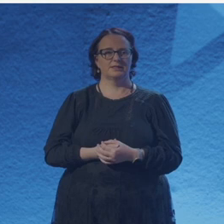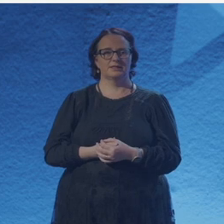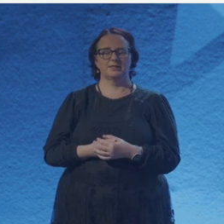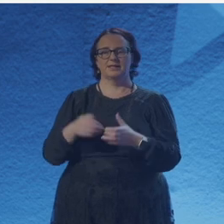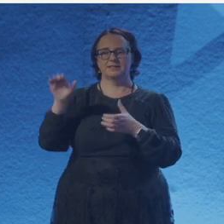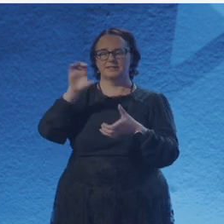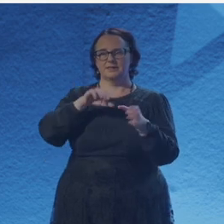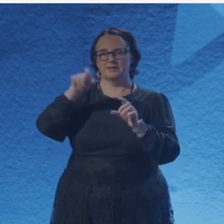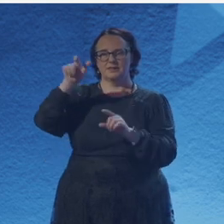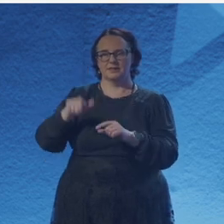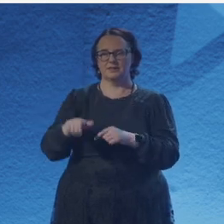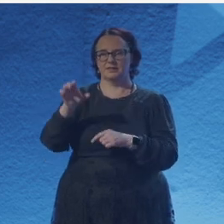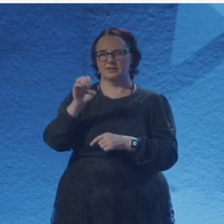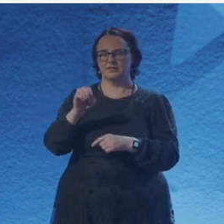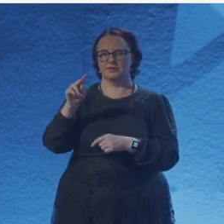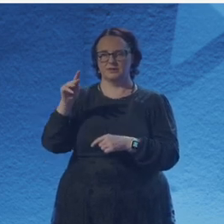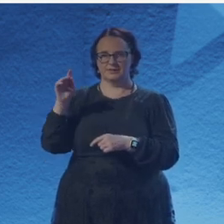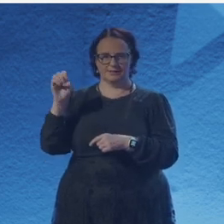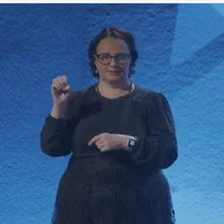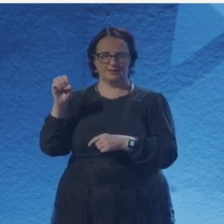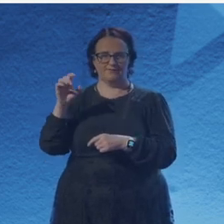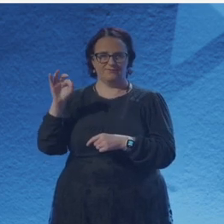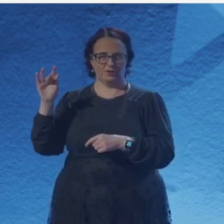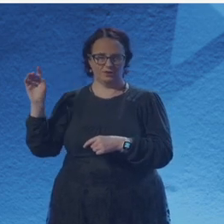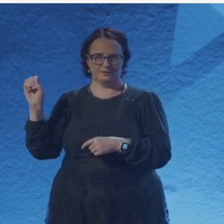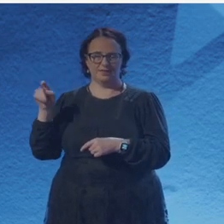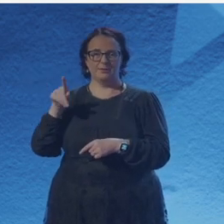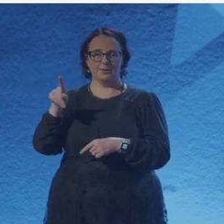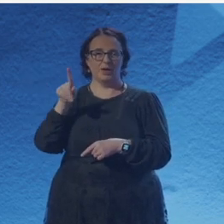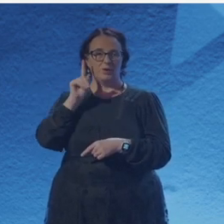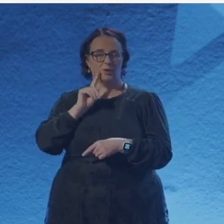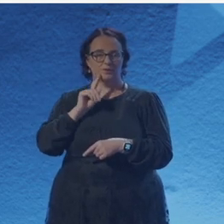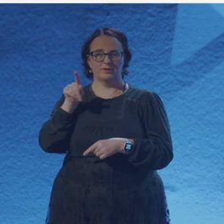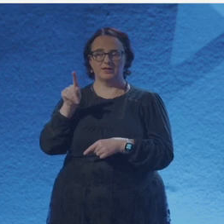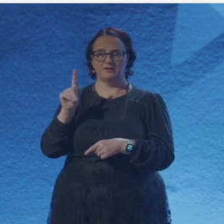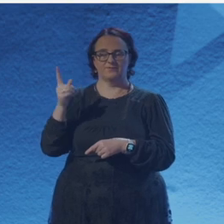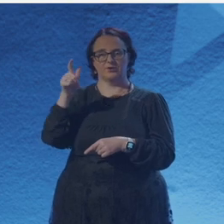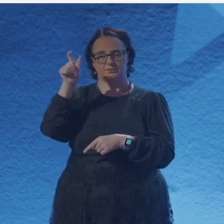All ecological poems are also science poems.